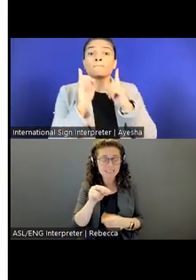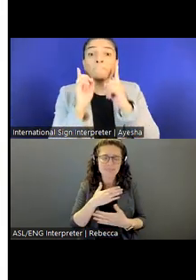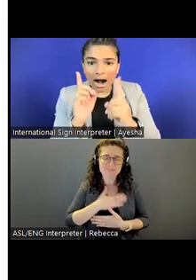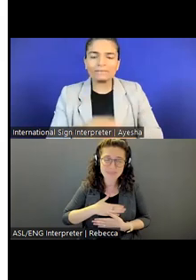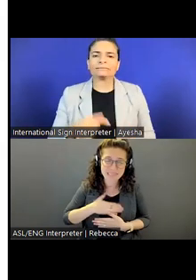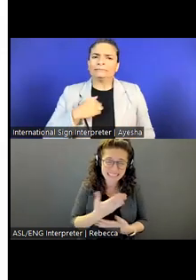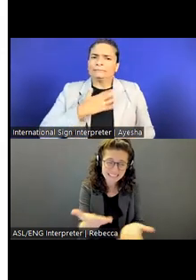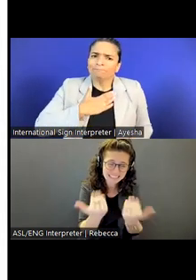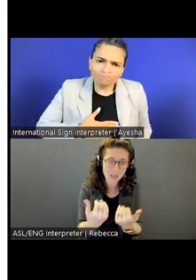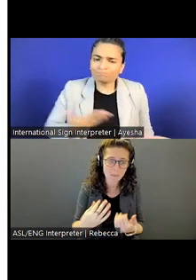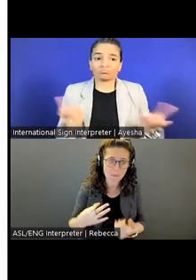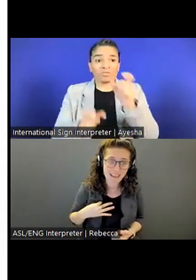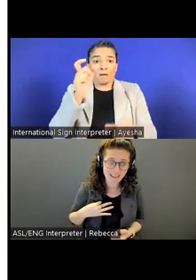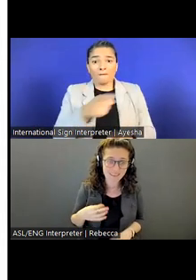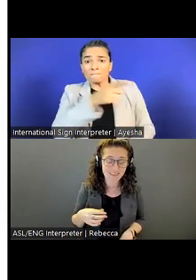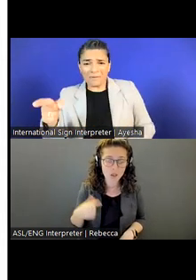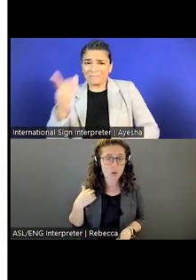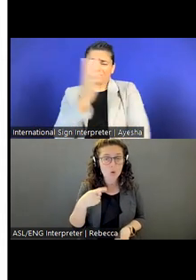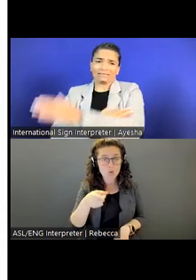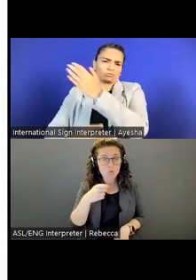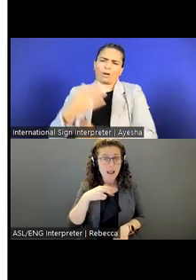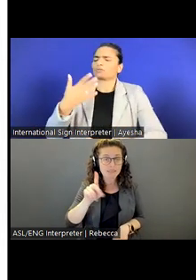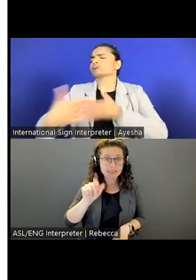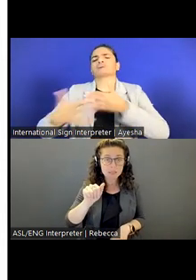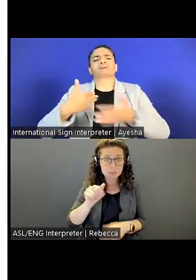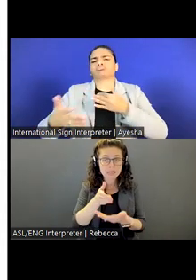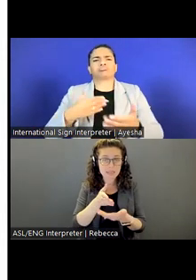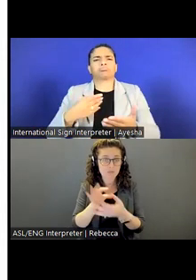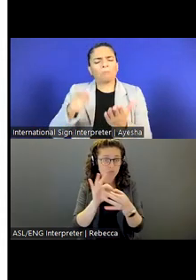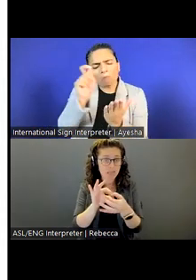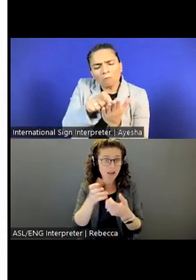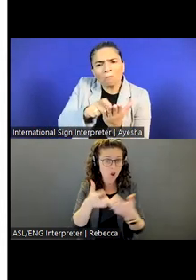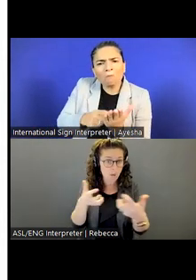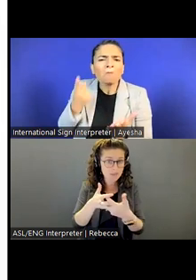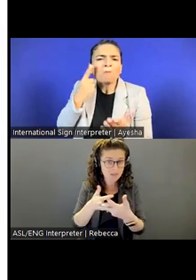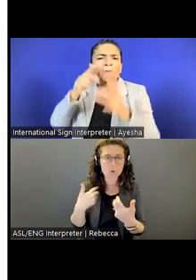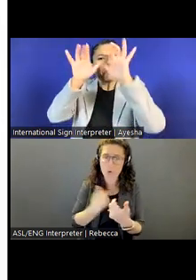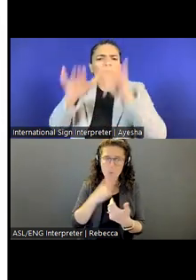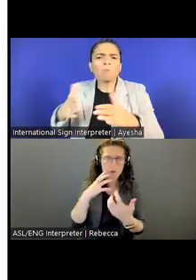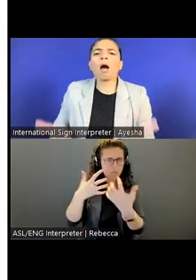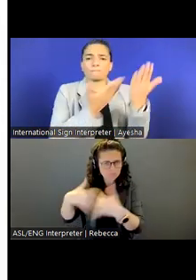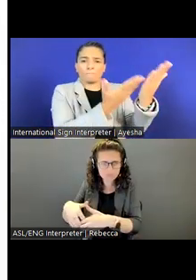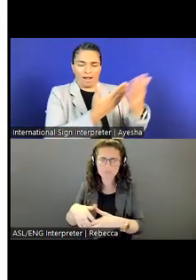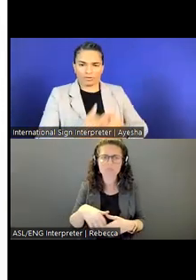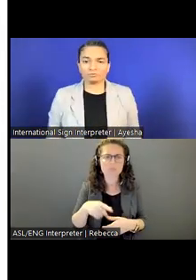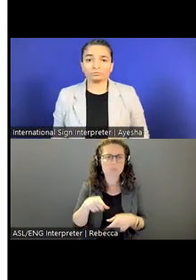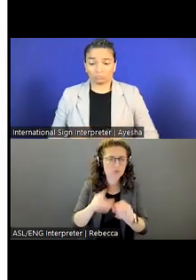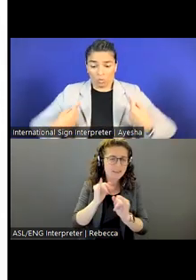We at Global Communities will arrange disability related accommodations for employees or job applicants, as needed.